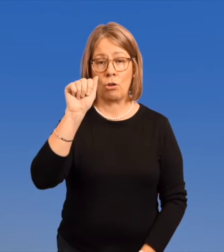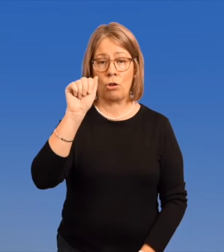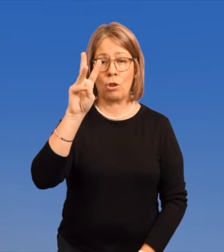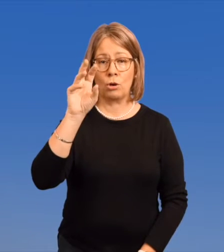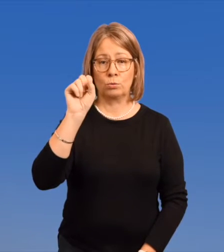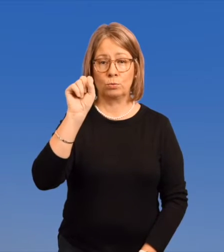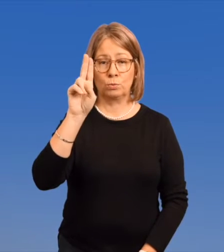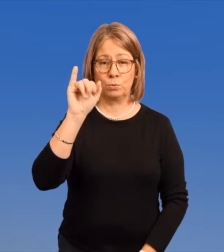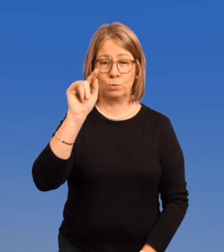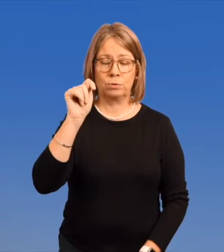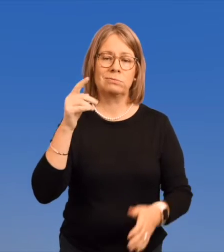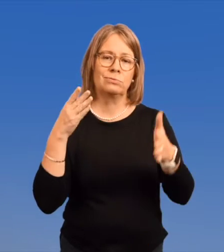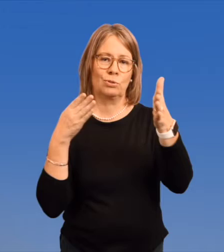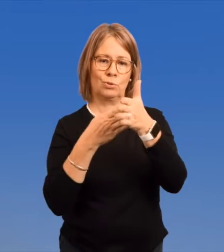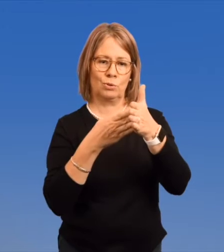Lawsuit.